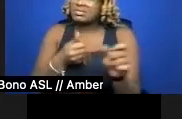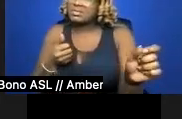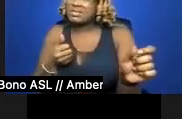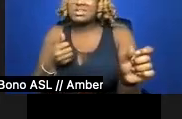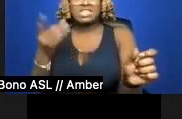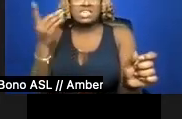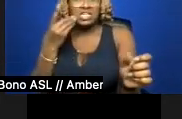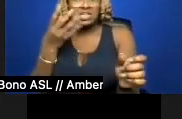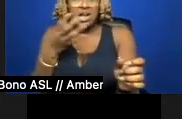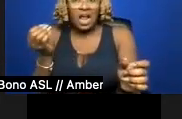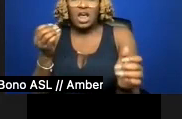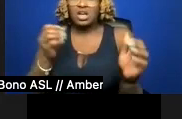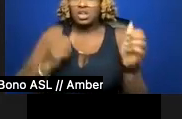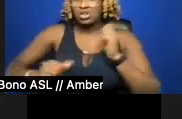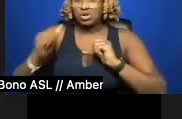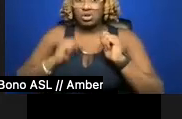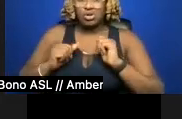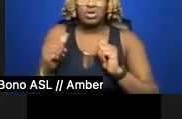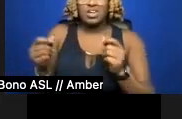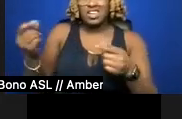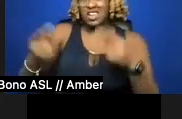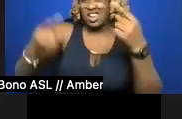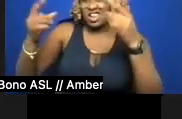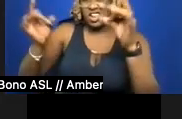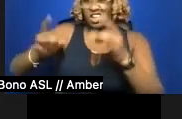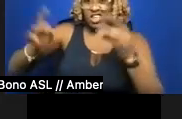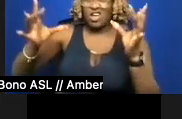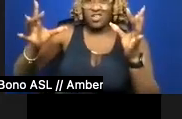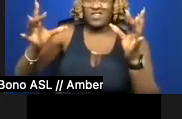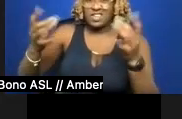belligerent powers feed their captives. Apropos